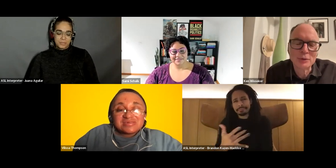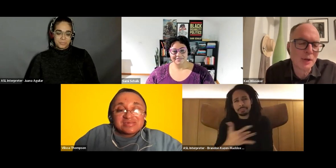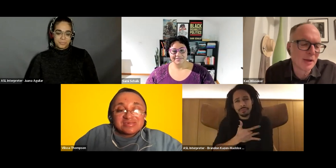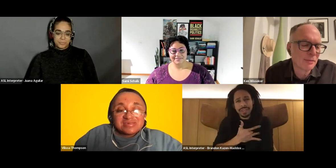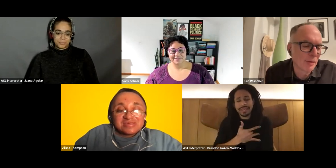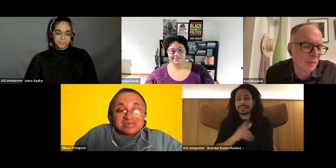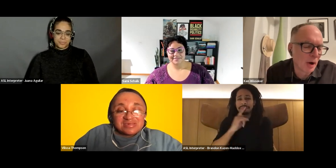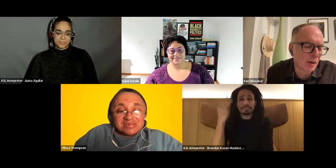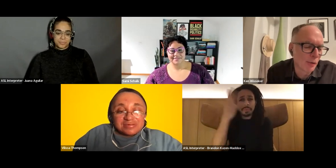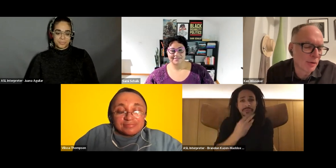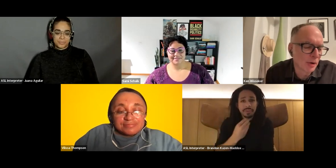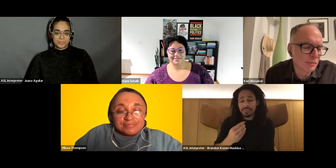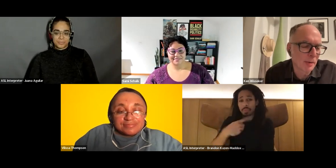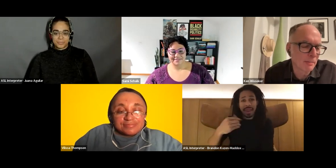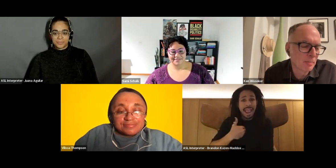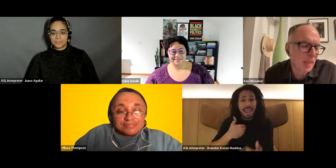Ken Wissoker: tune in from all over, from